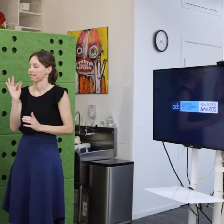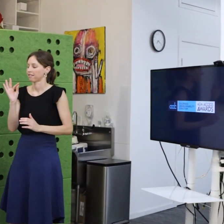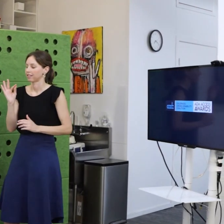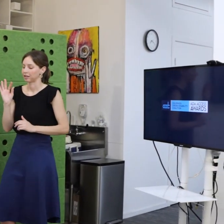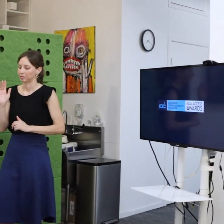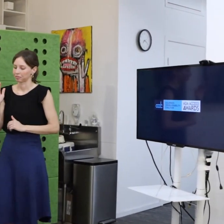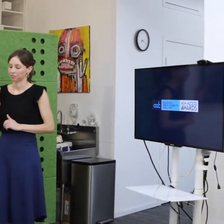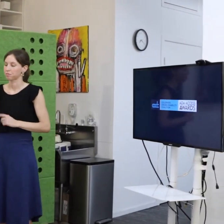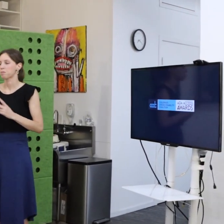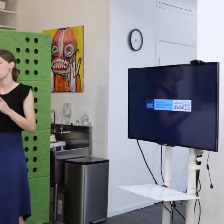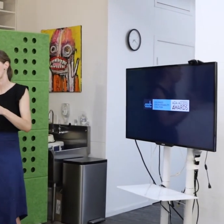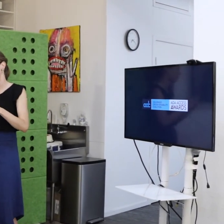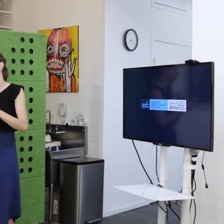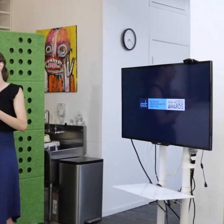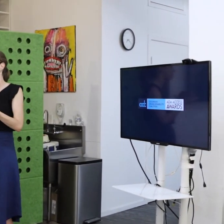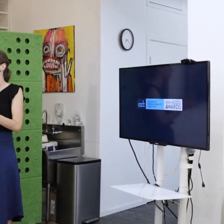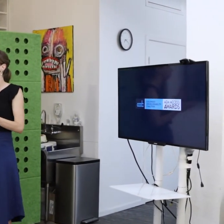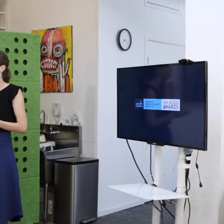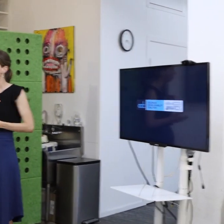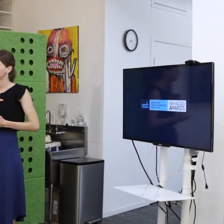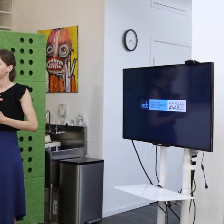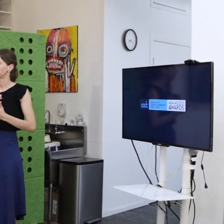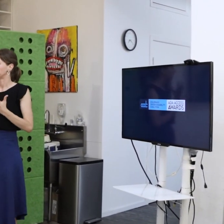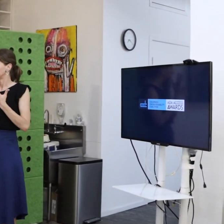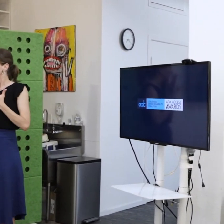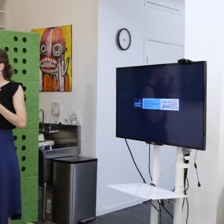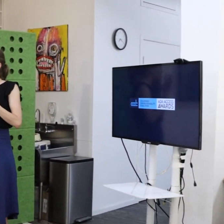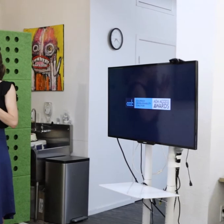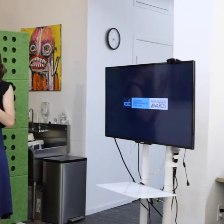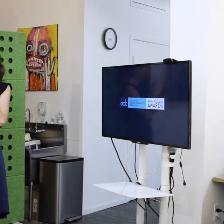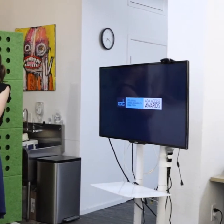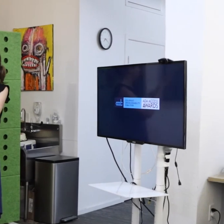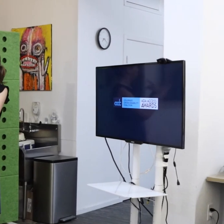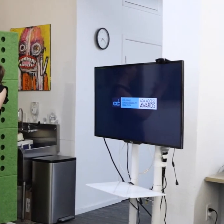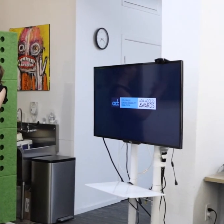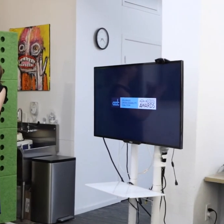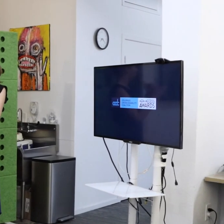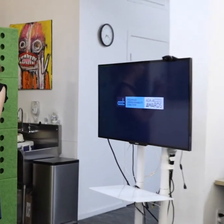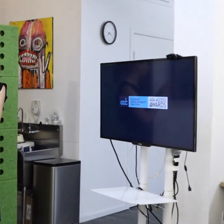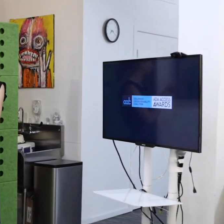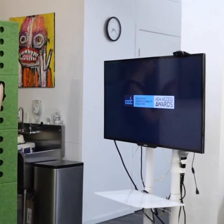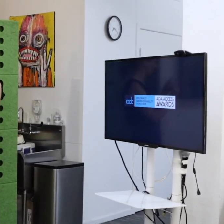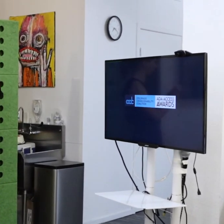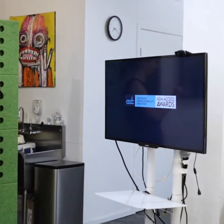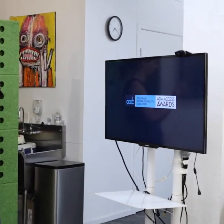When I get discouraged about the state of the world which happens about every ten minutes sometimes.